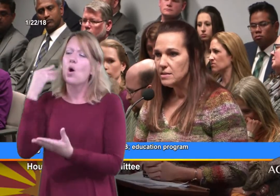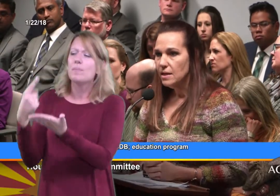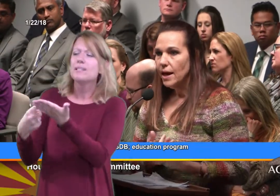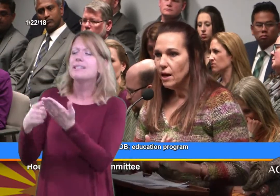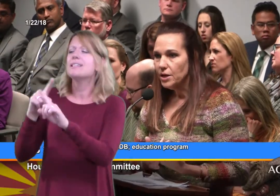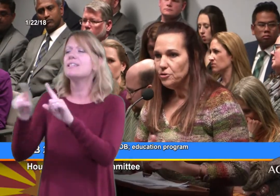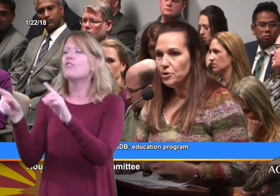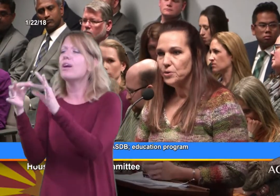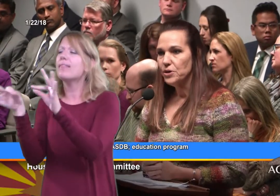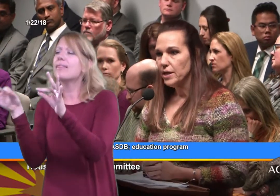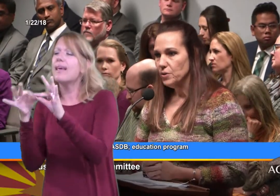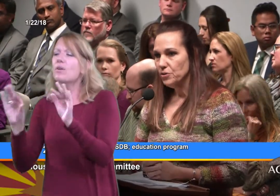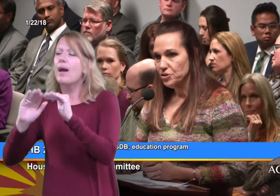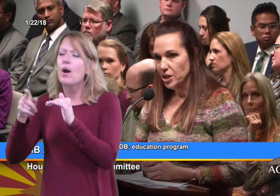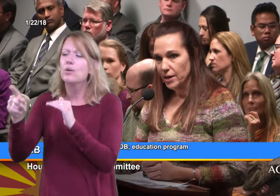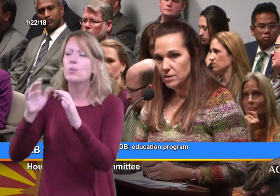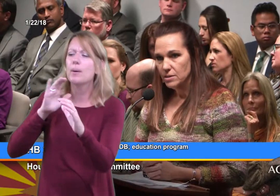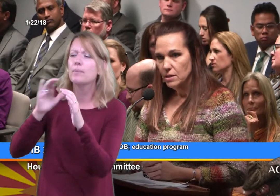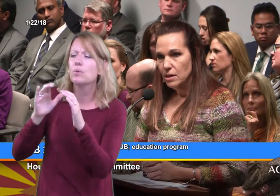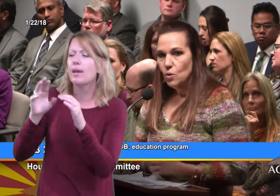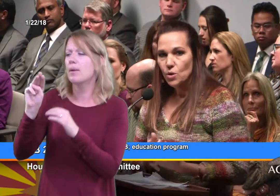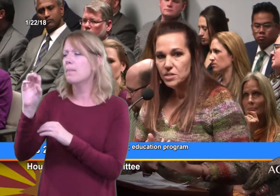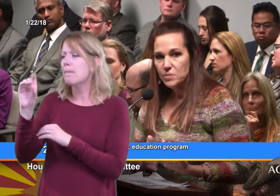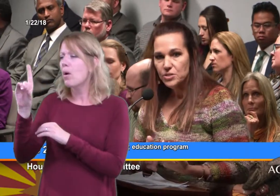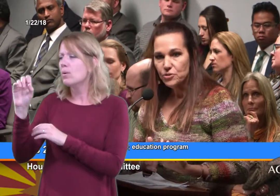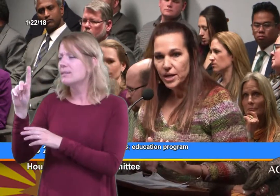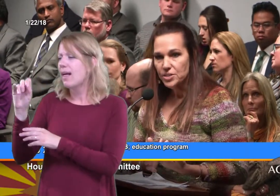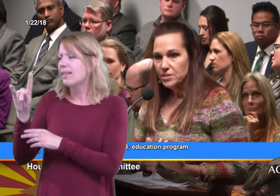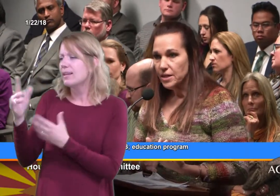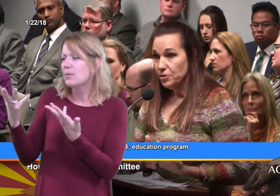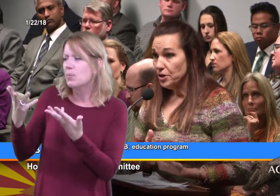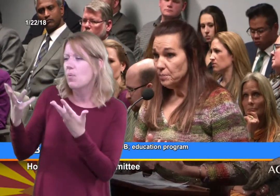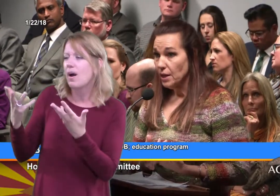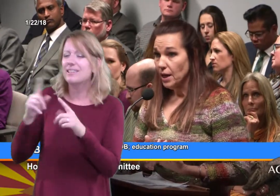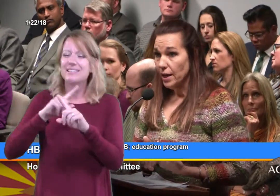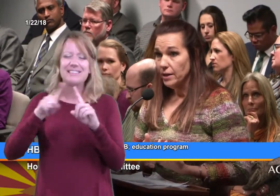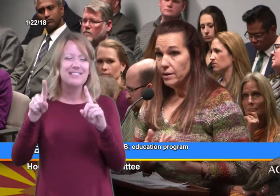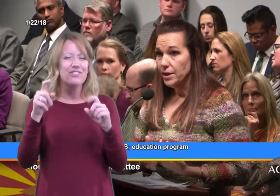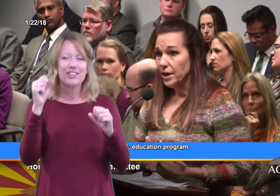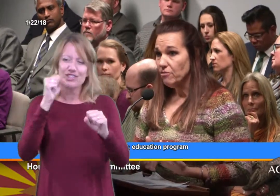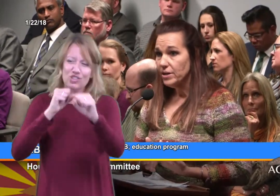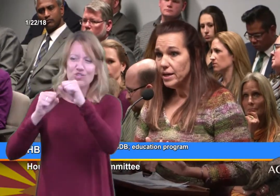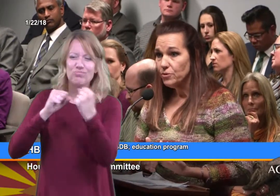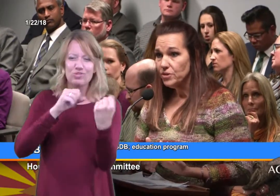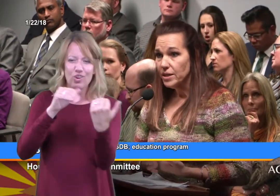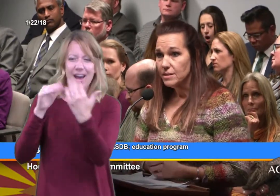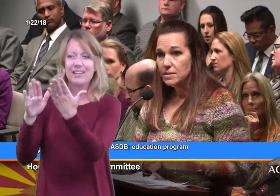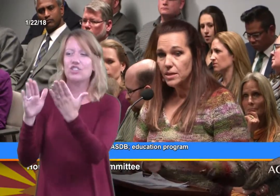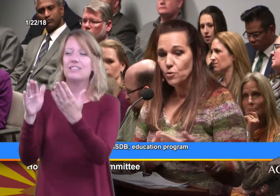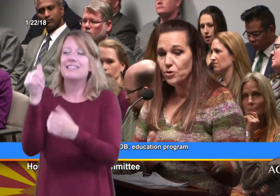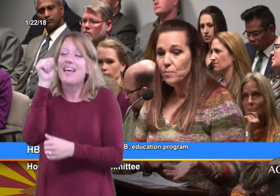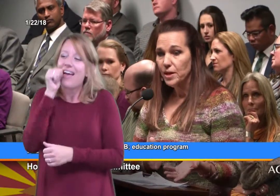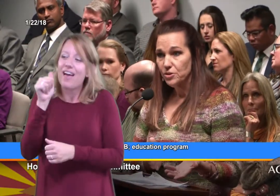How can you communicate with your child. What are some of the strategies that you can apply in everyday routines in order to make your